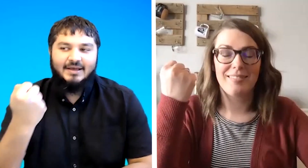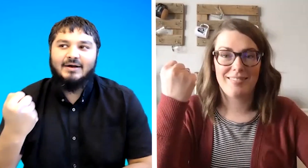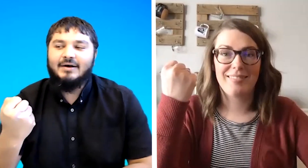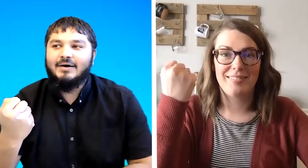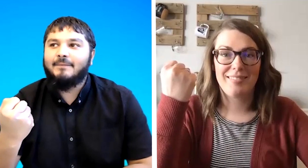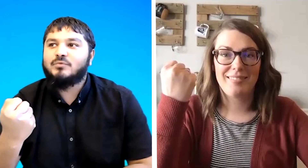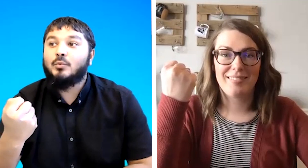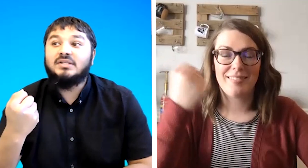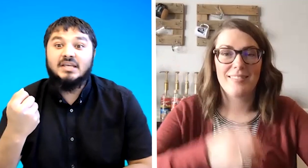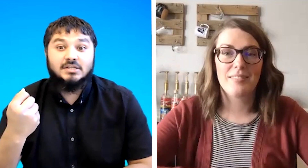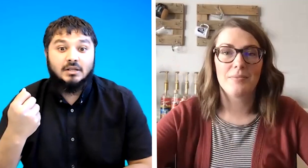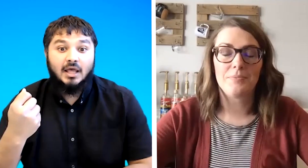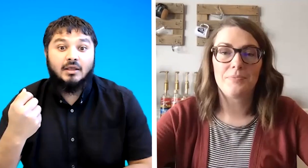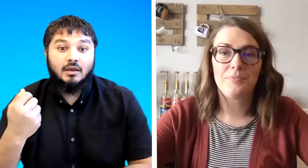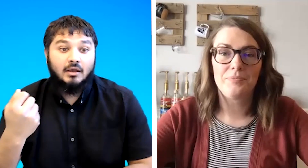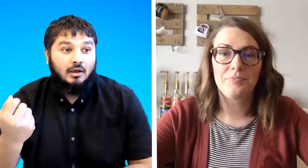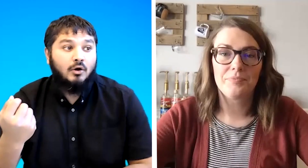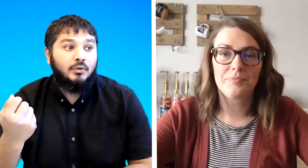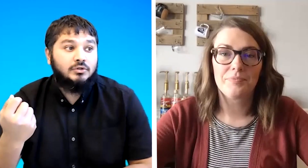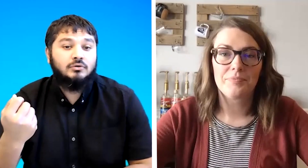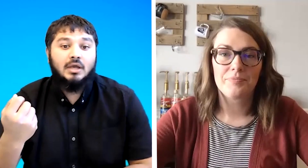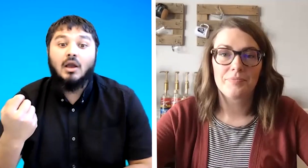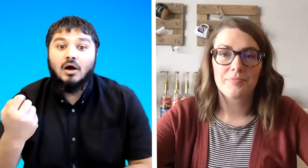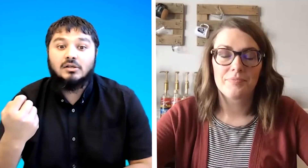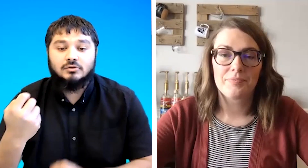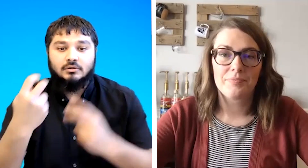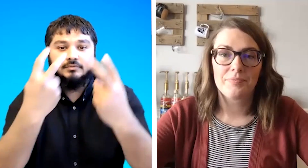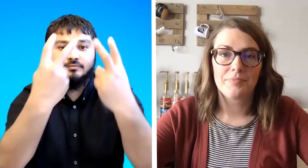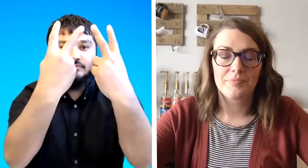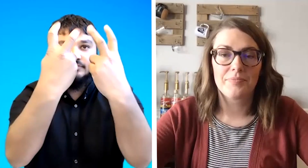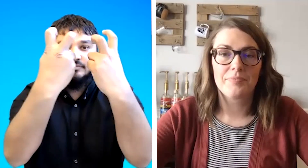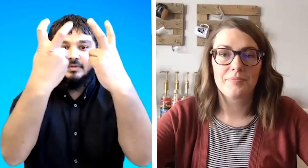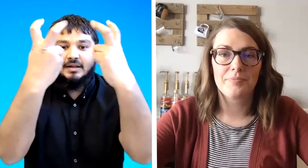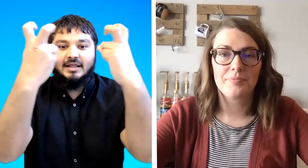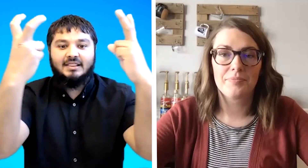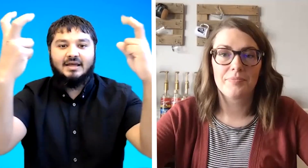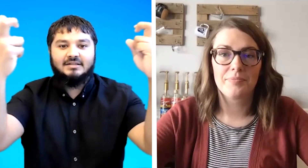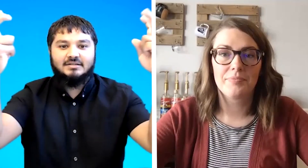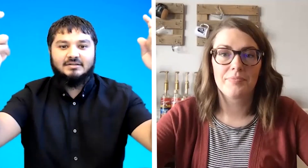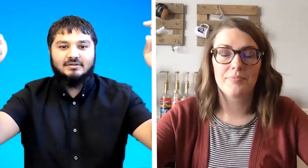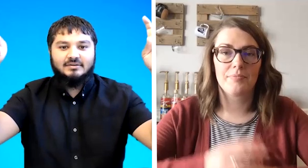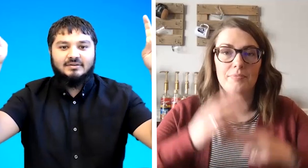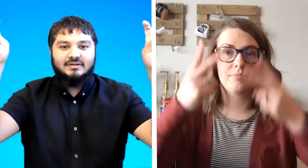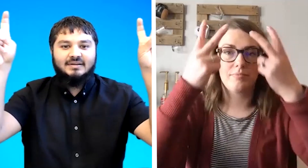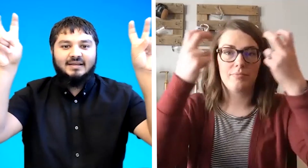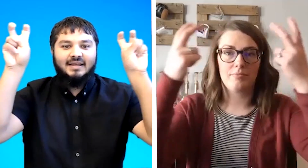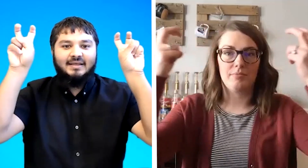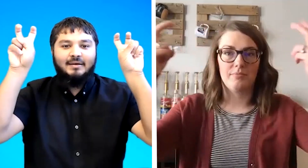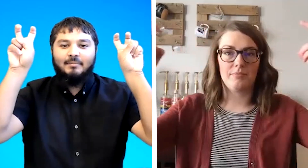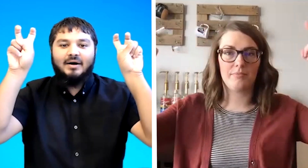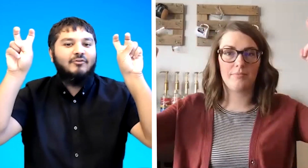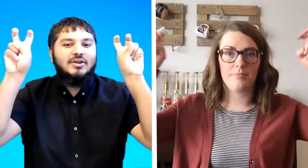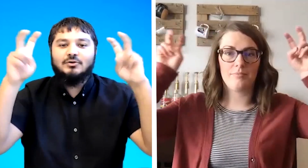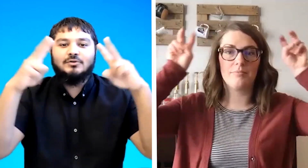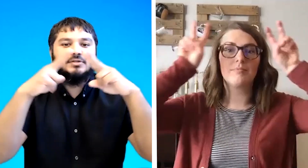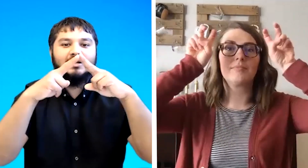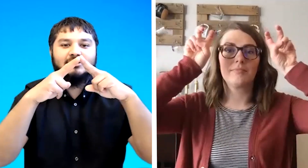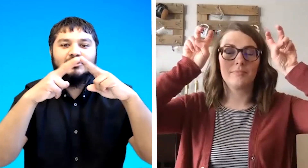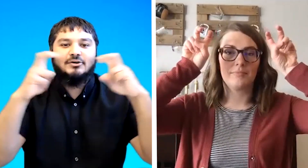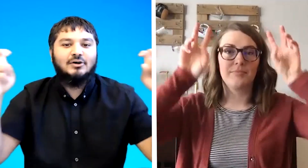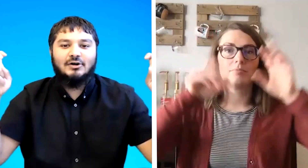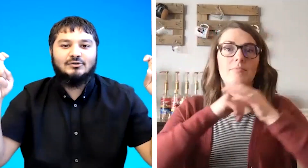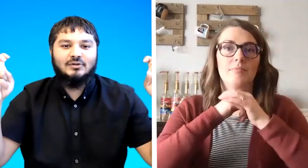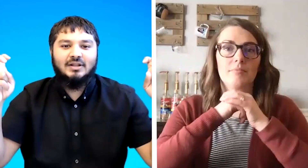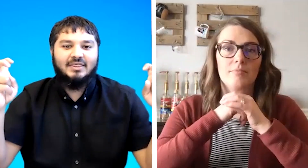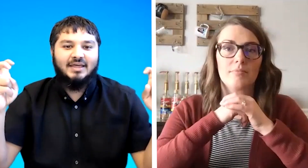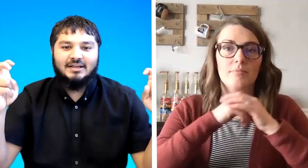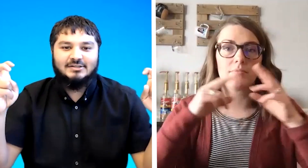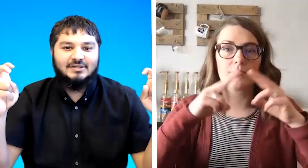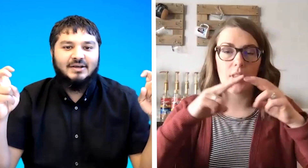uh we teach like going to a castle like that okay but regional signs castle like that okay